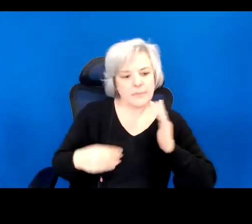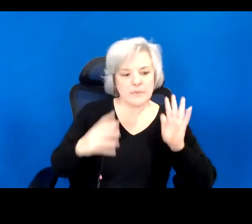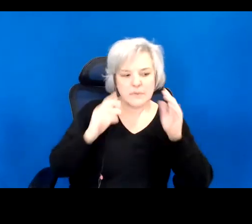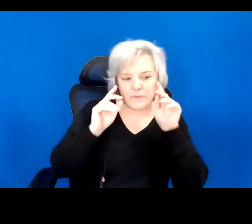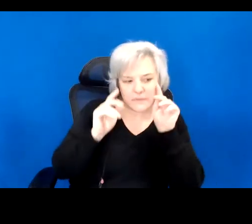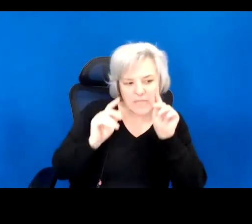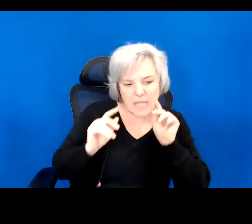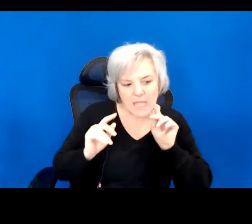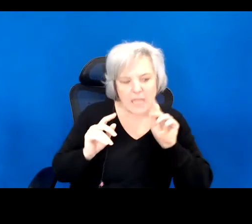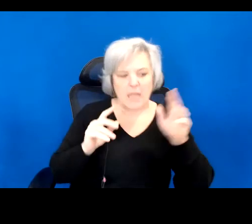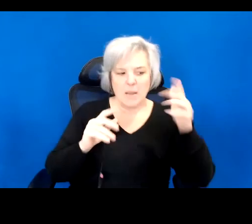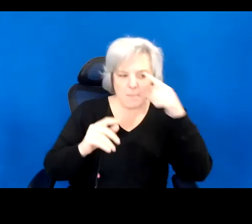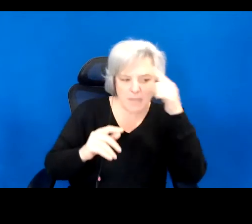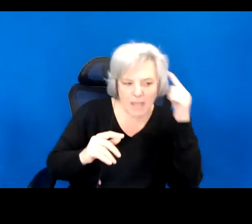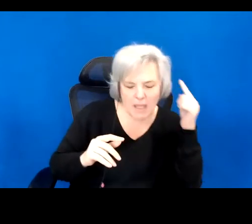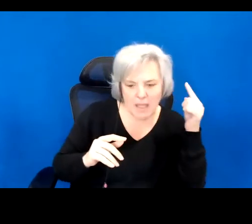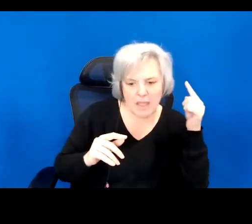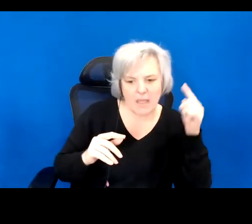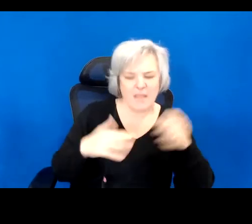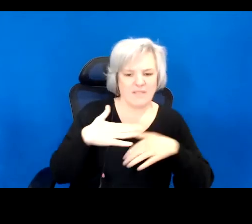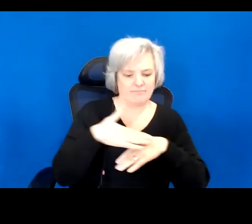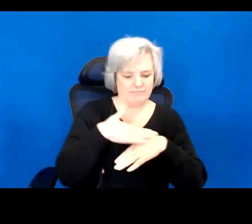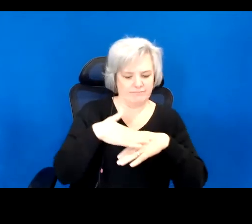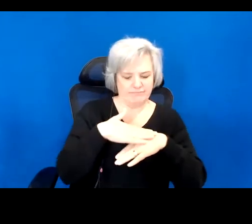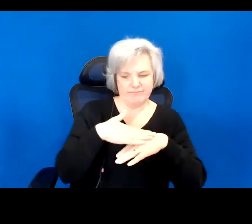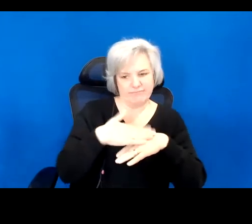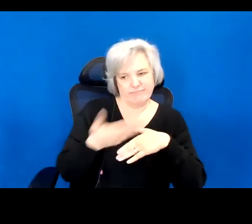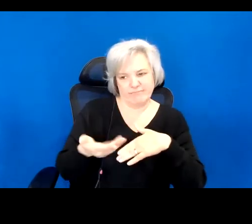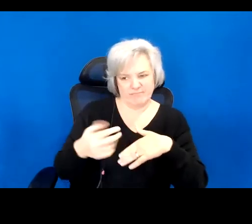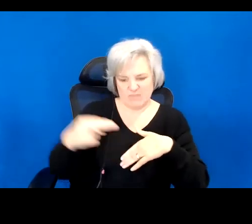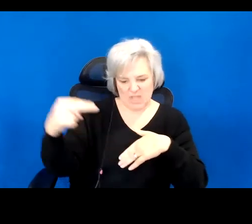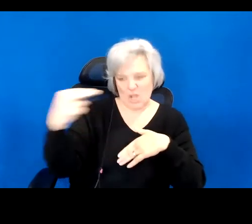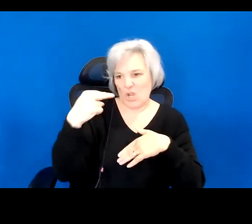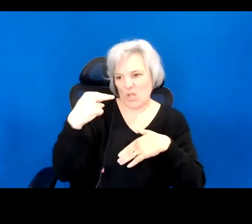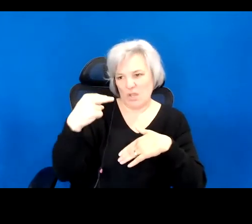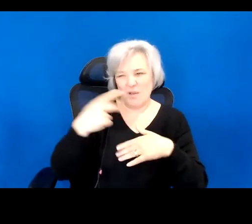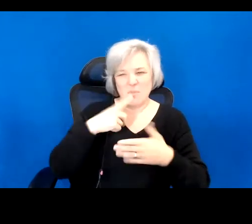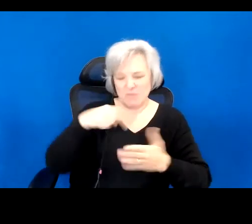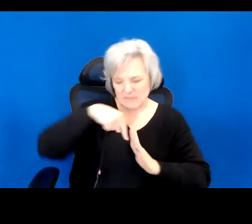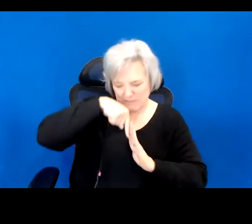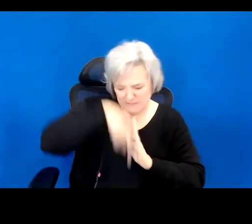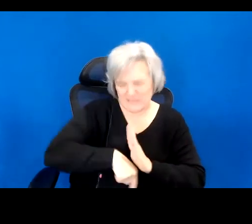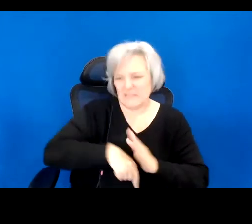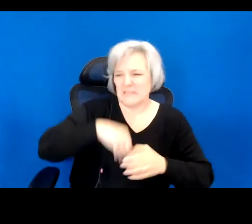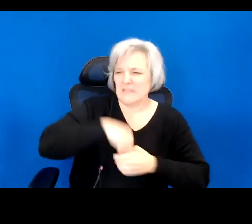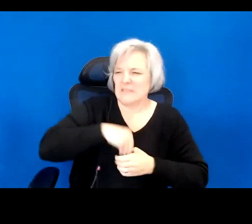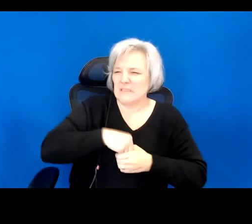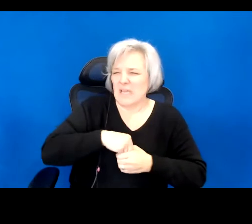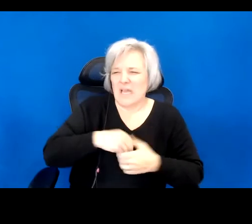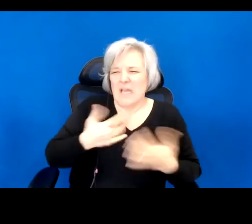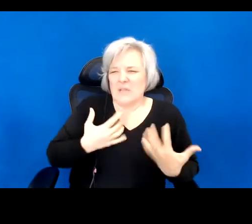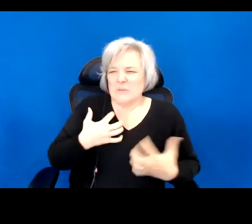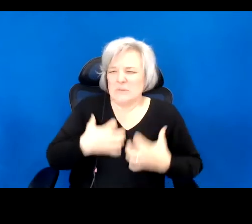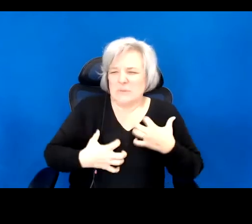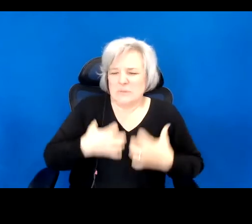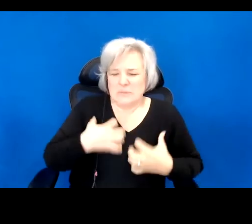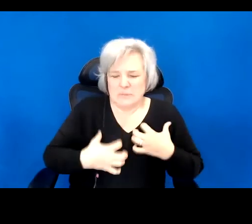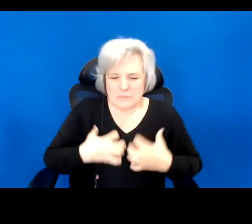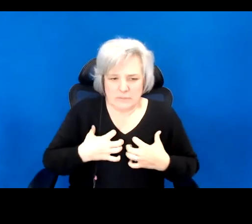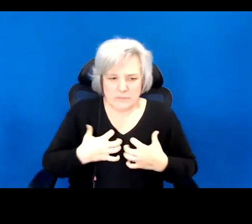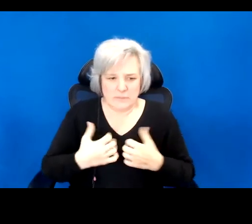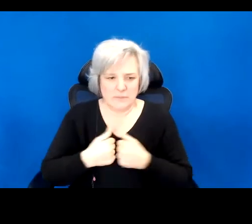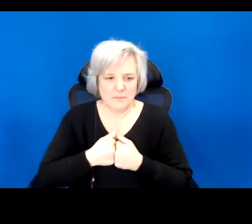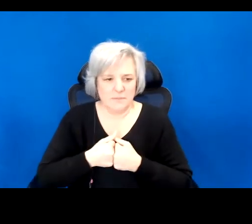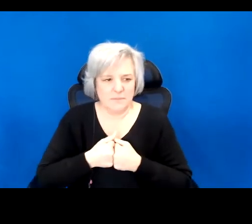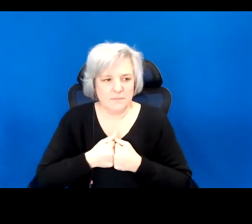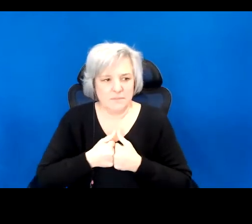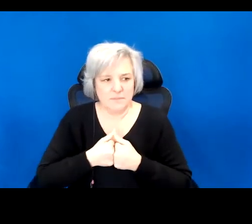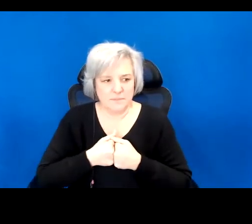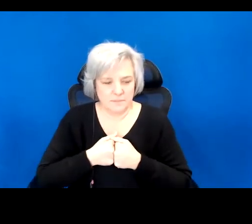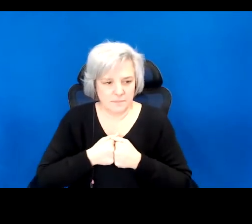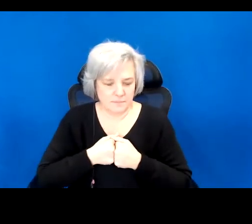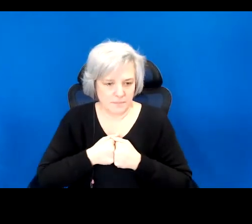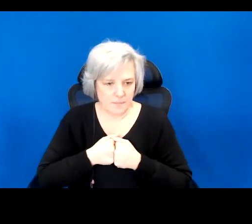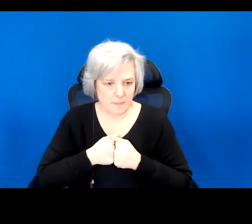something not only of the surface of our bodies, but also deep within them.